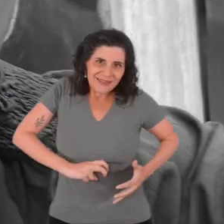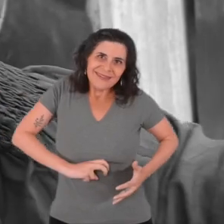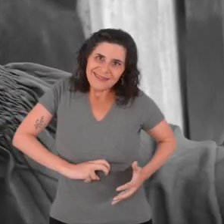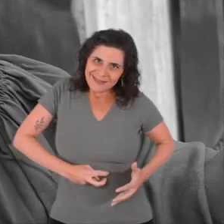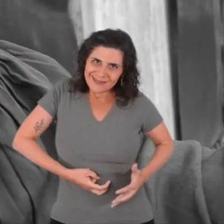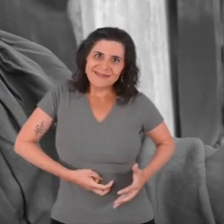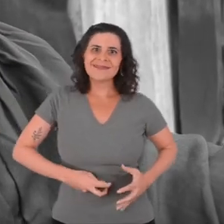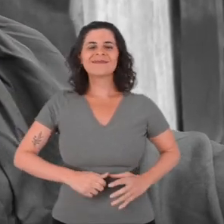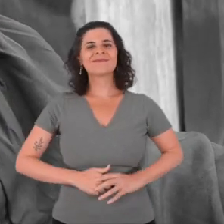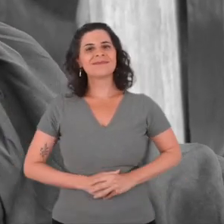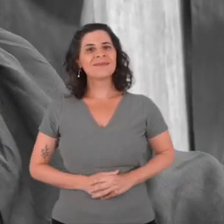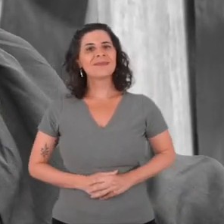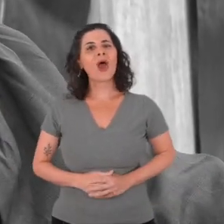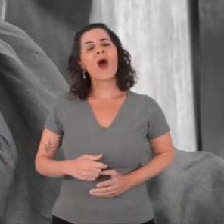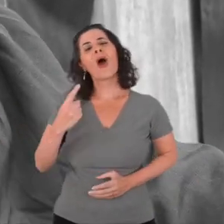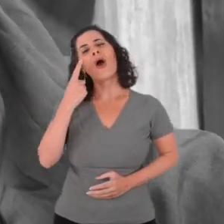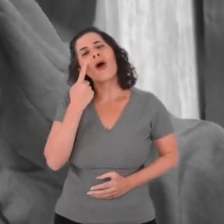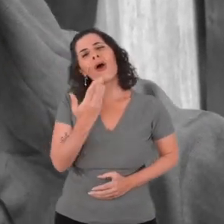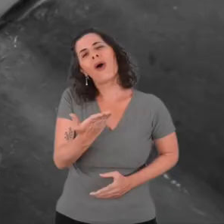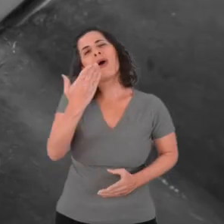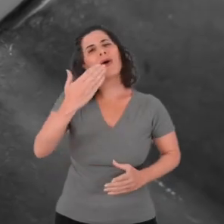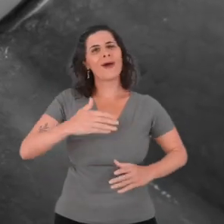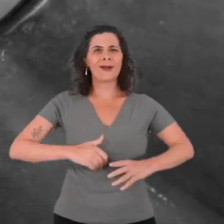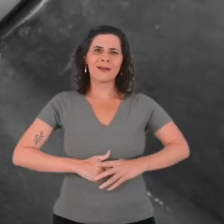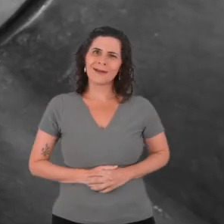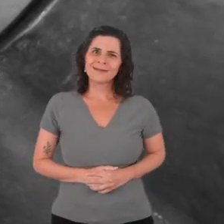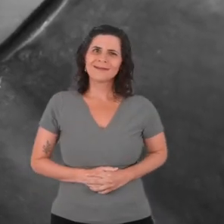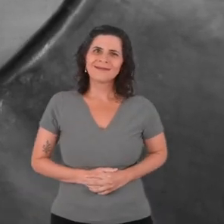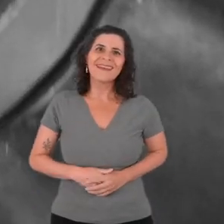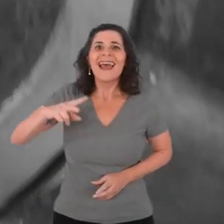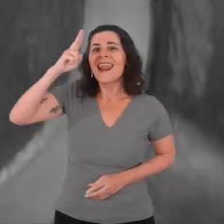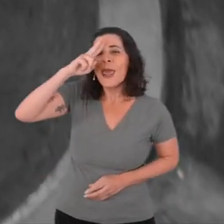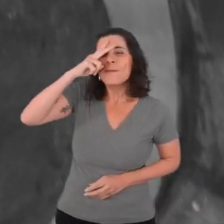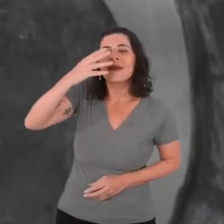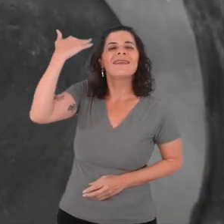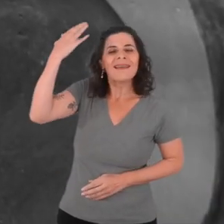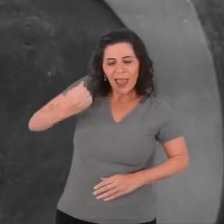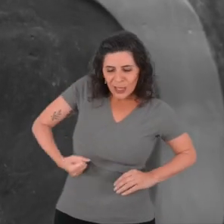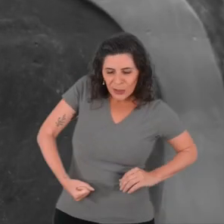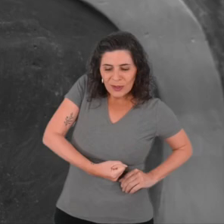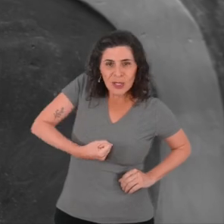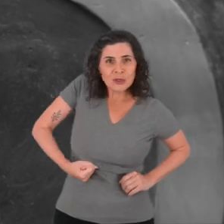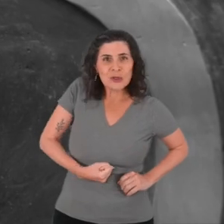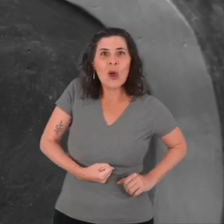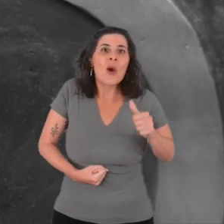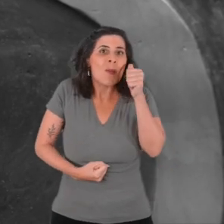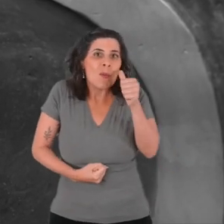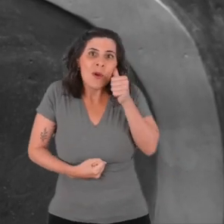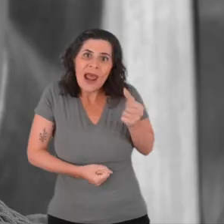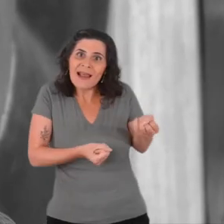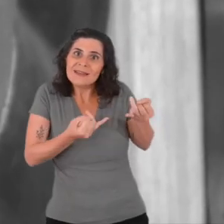Look, I remembered when I did the ultrasound, that the girl made me in 3D,